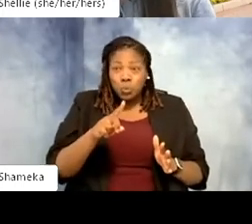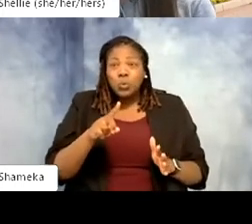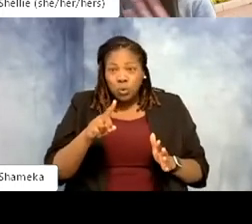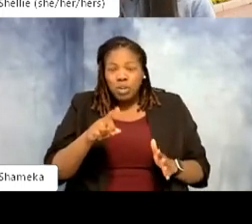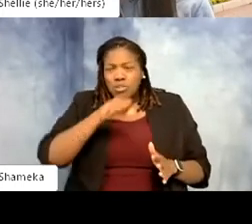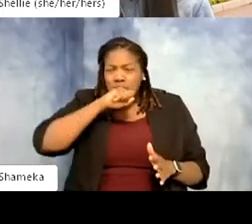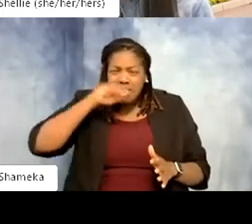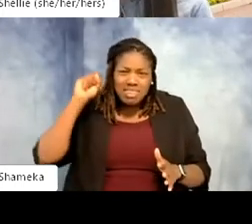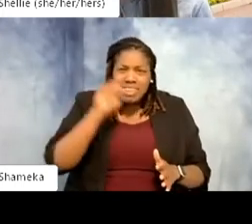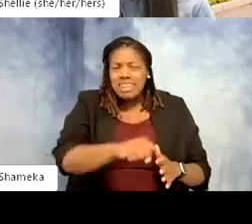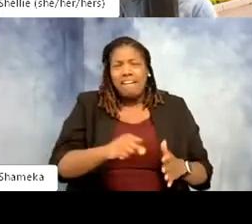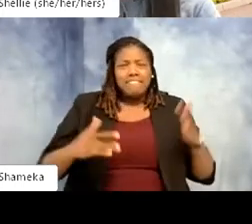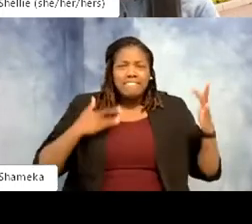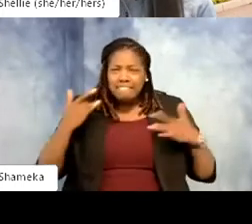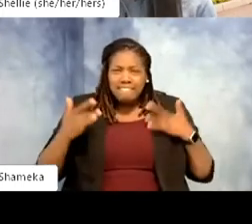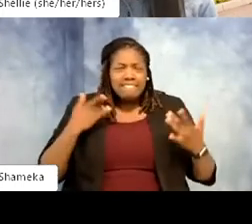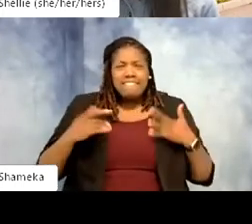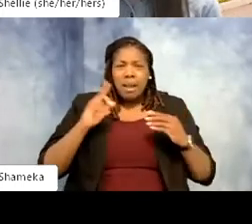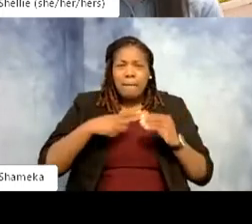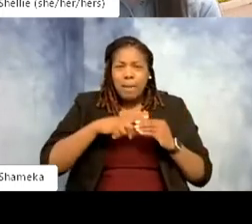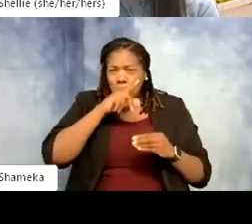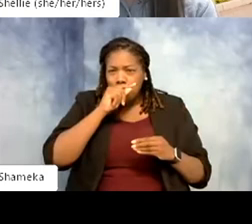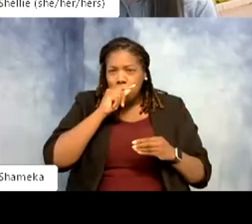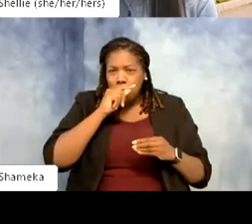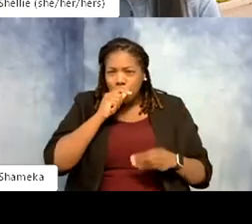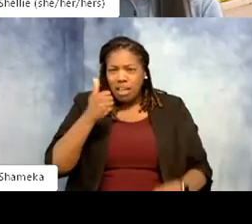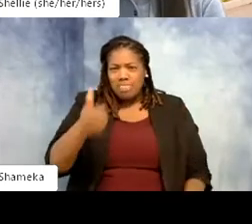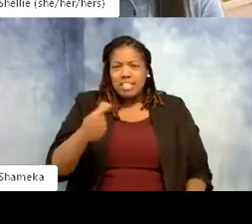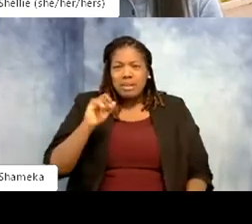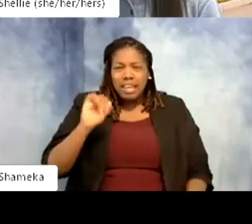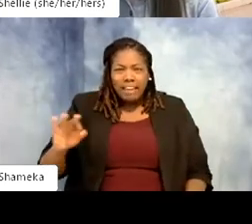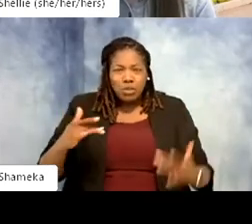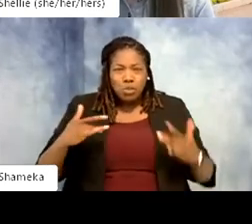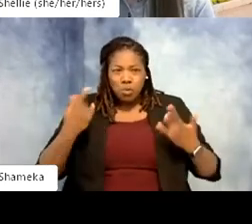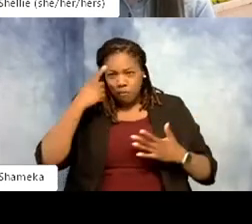a big fan of birds, send me a big thumbs up. If you are so excited for our program today and you love